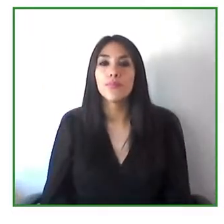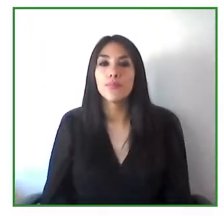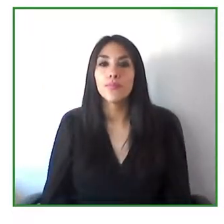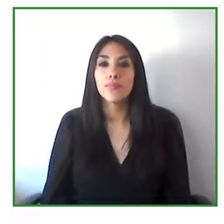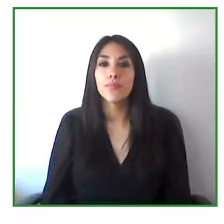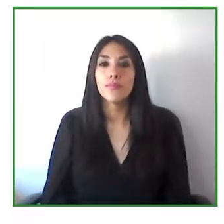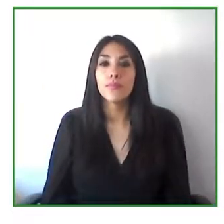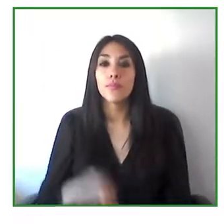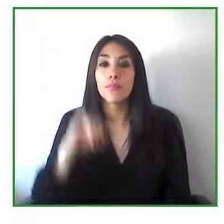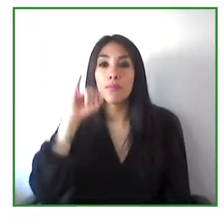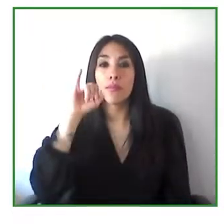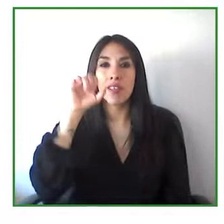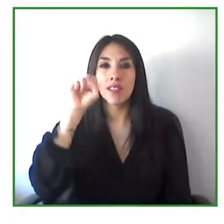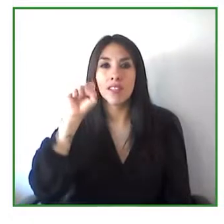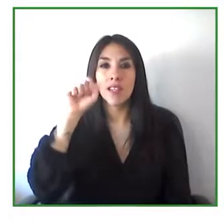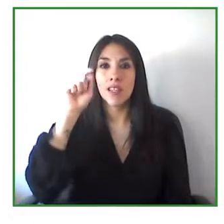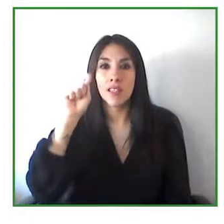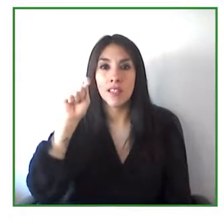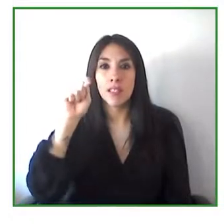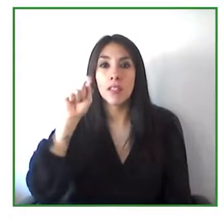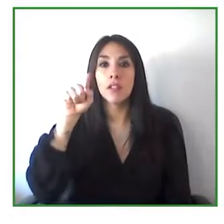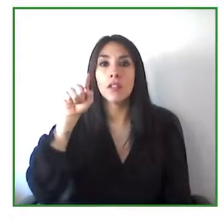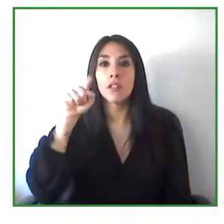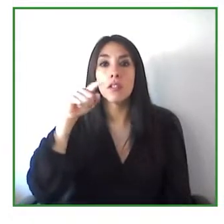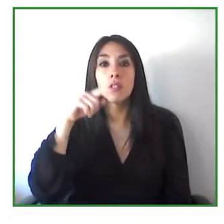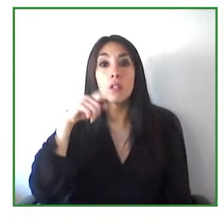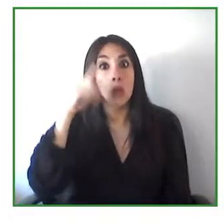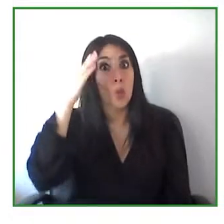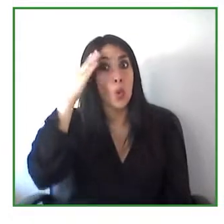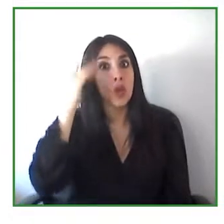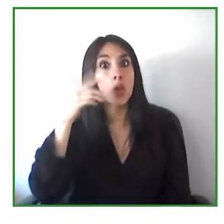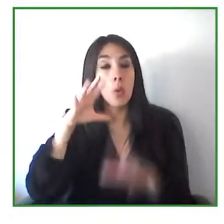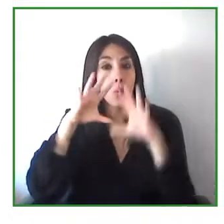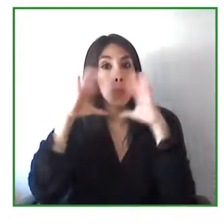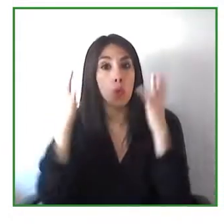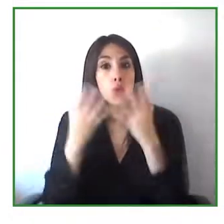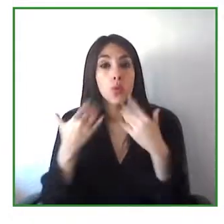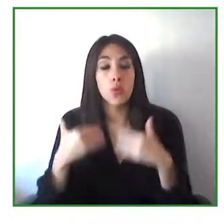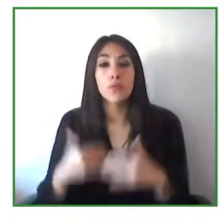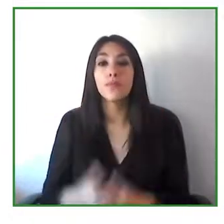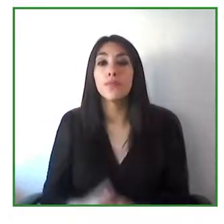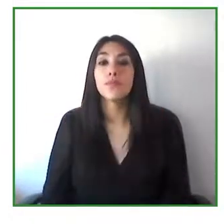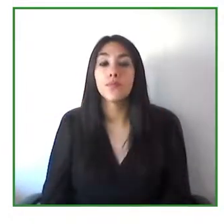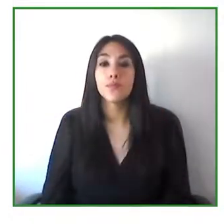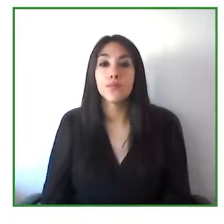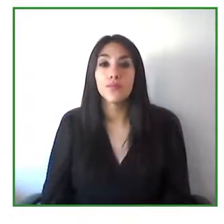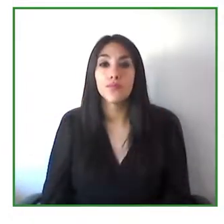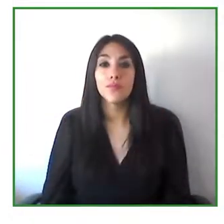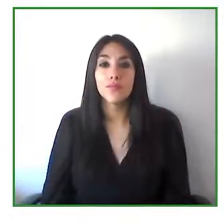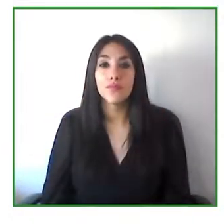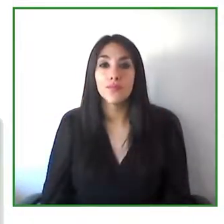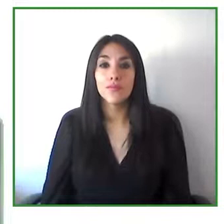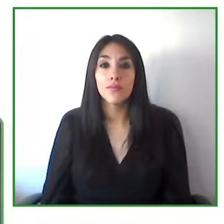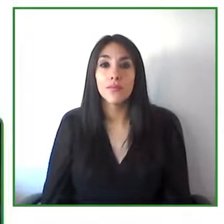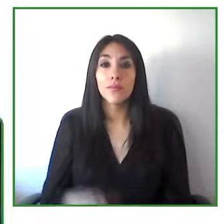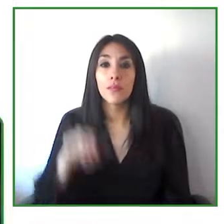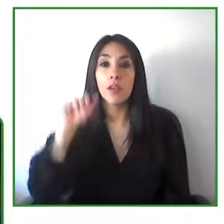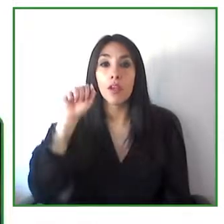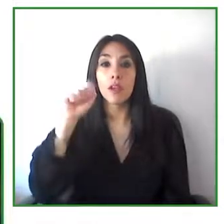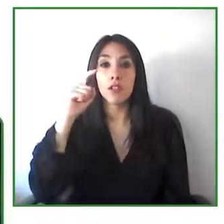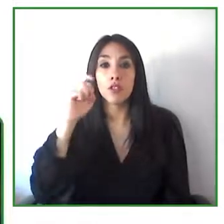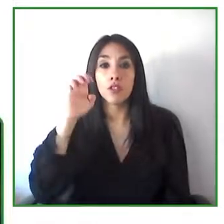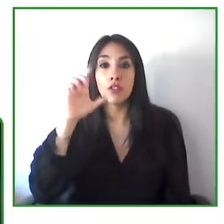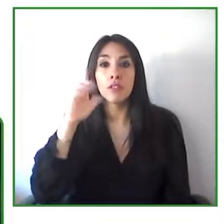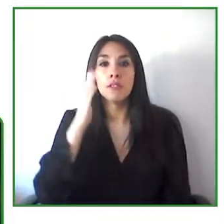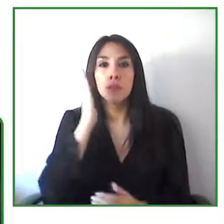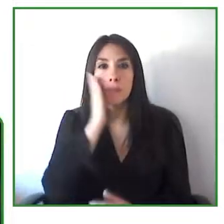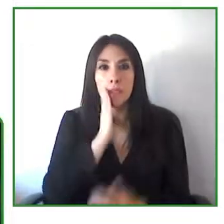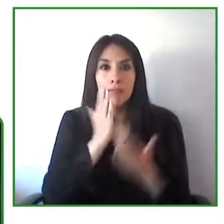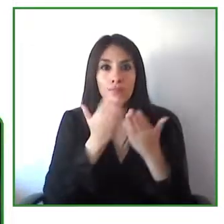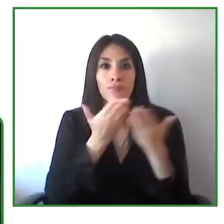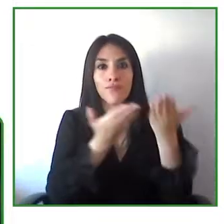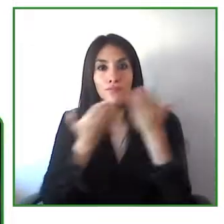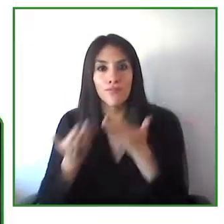Axel, the floor is yours, welcome.